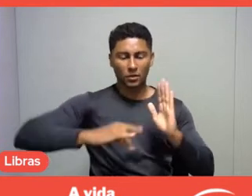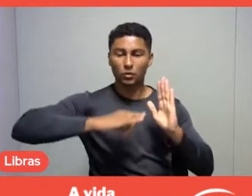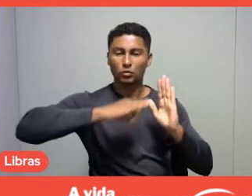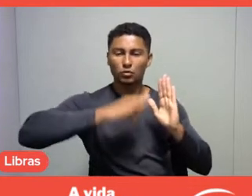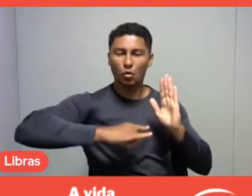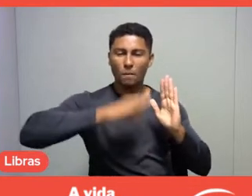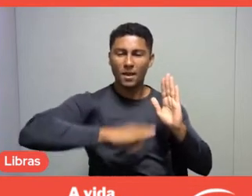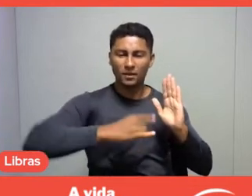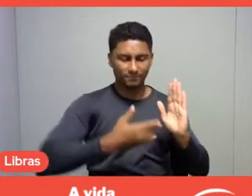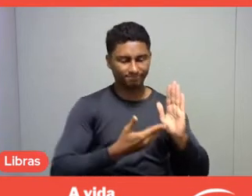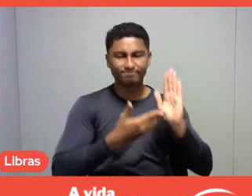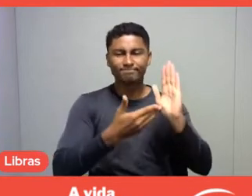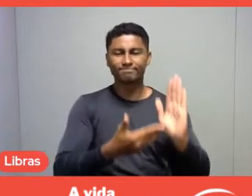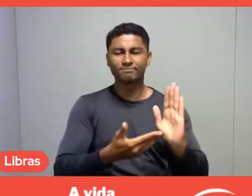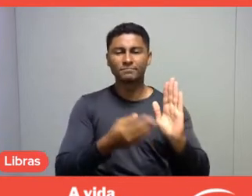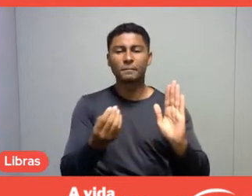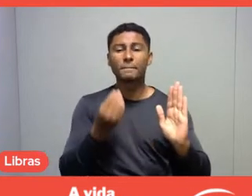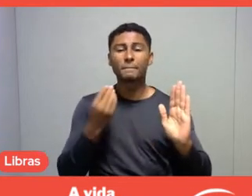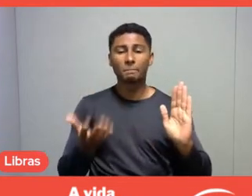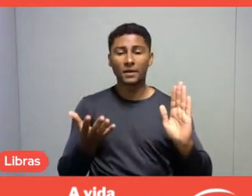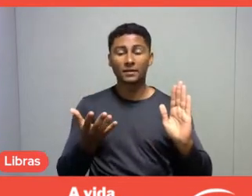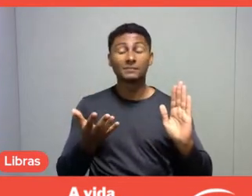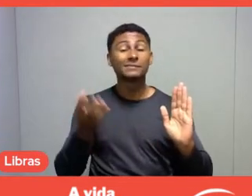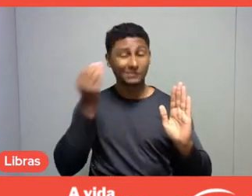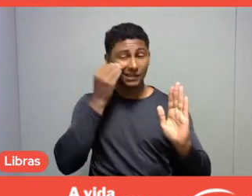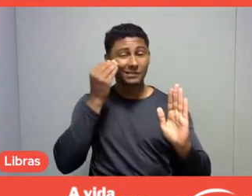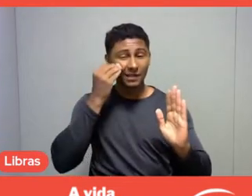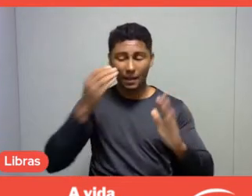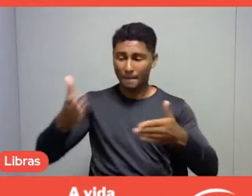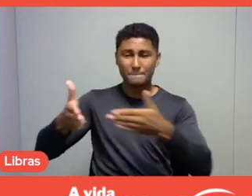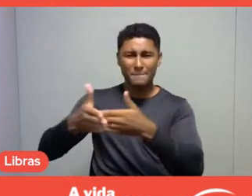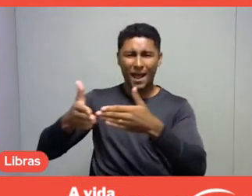to try to minimize these barriers to leisure enjoyment.